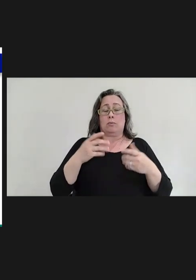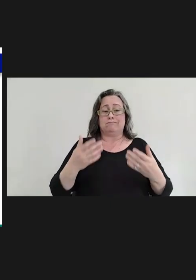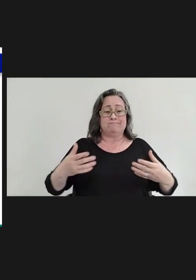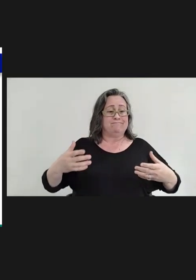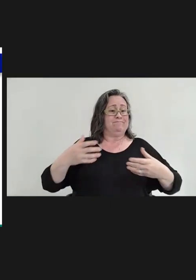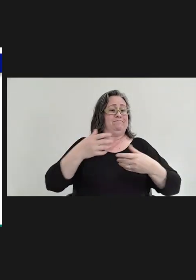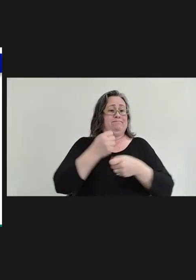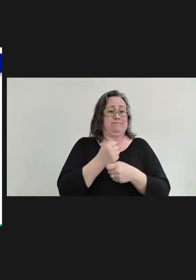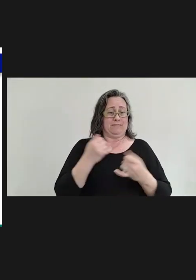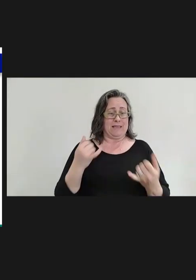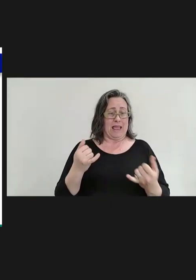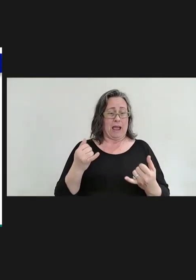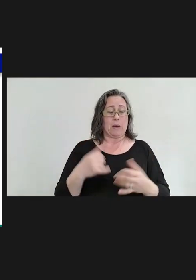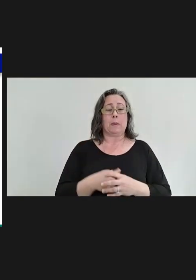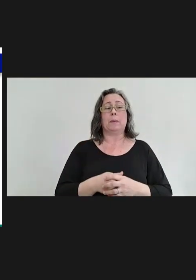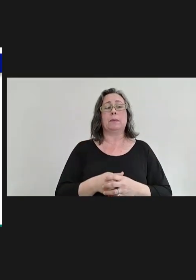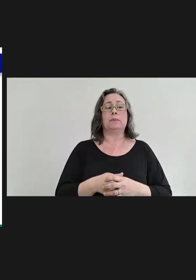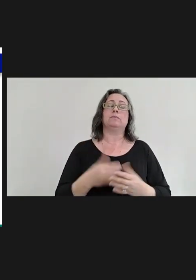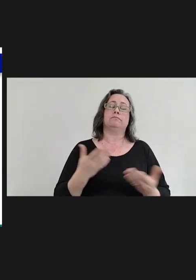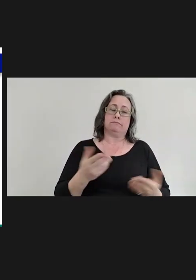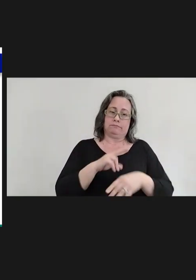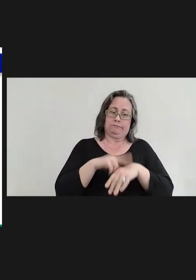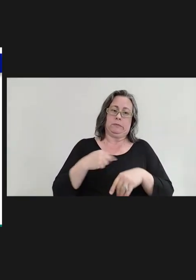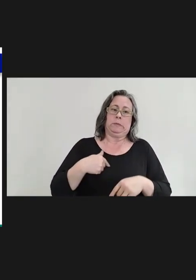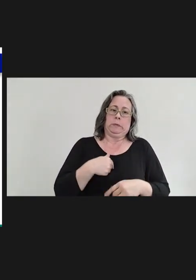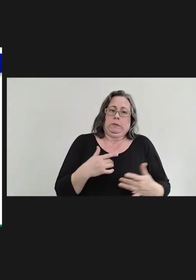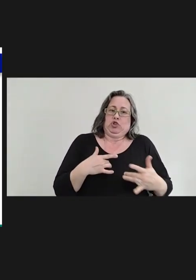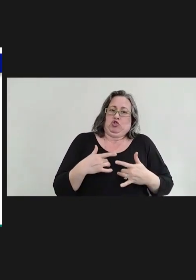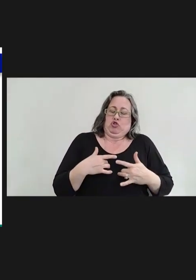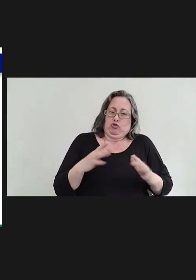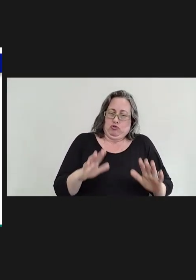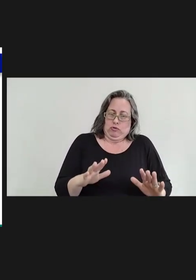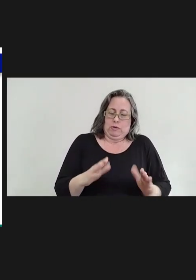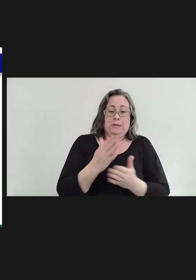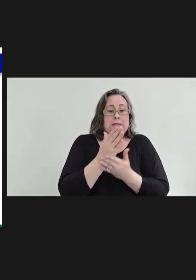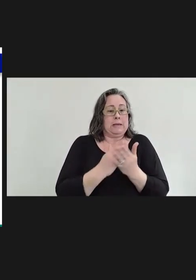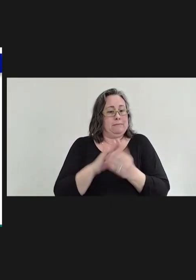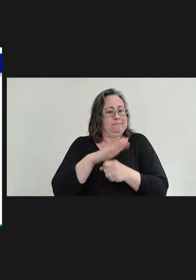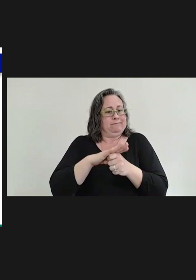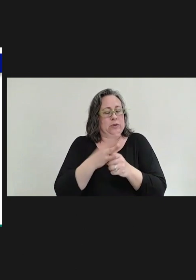we are, of course, concerned about that we have parts of our state -- I didn't show this to you,